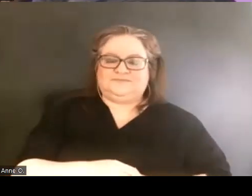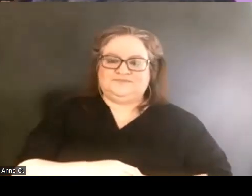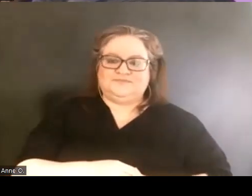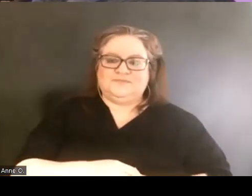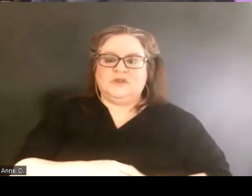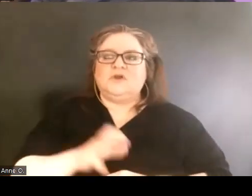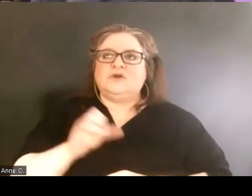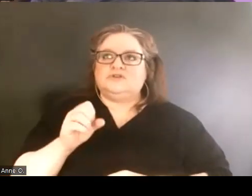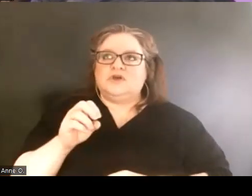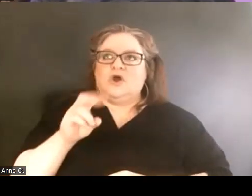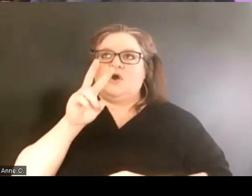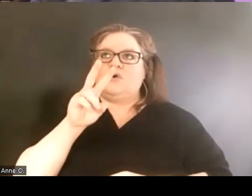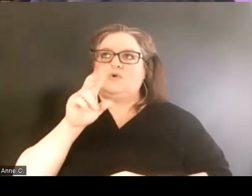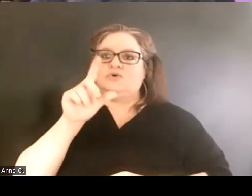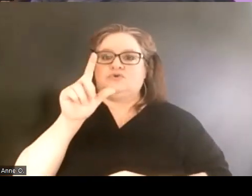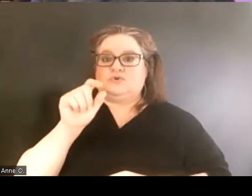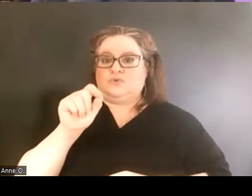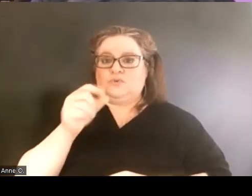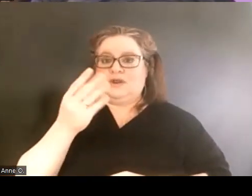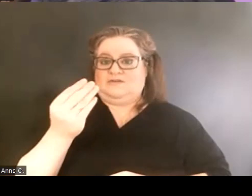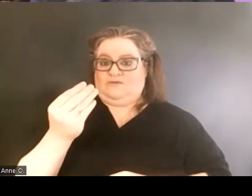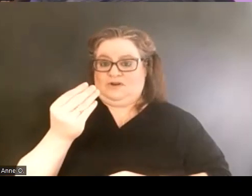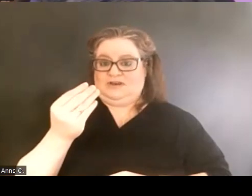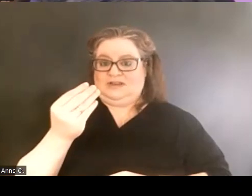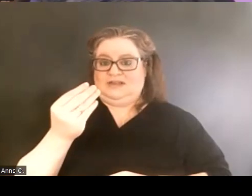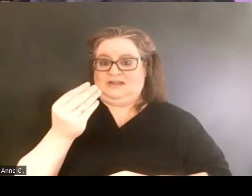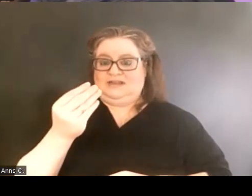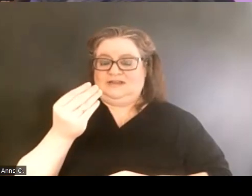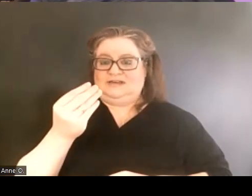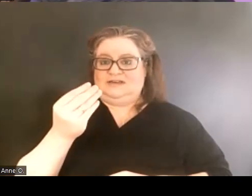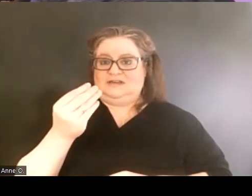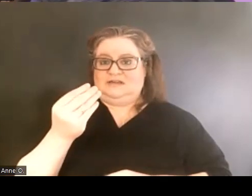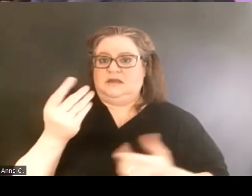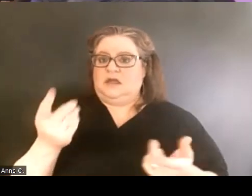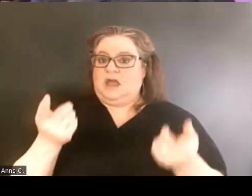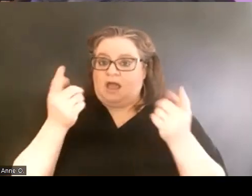And so in 2014 what happened is actually